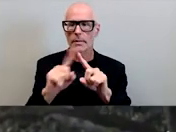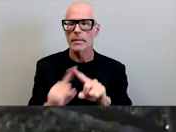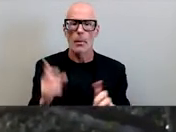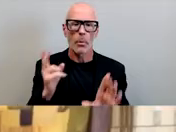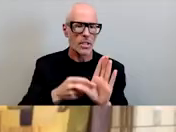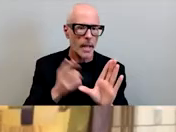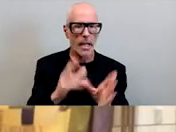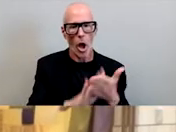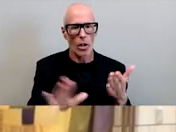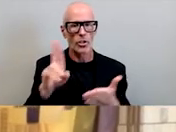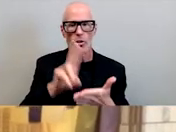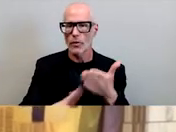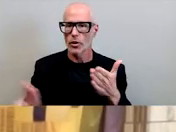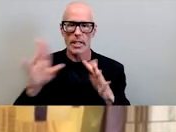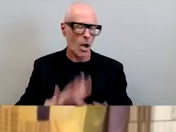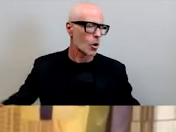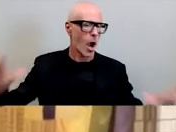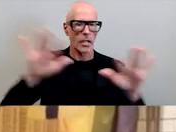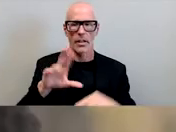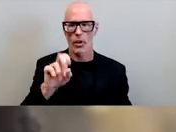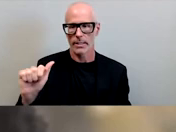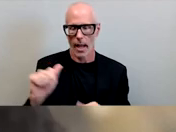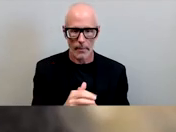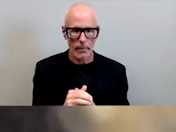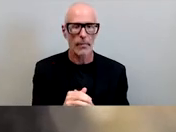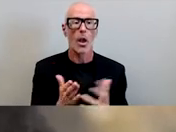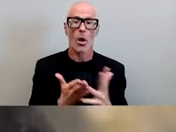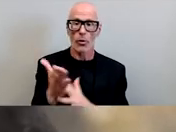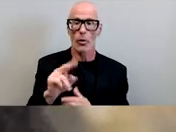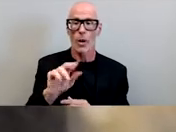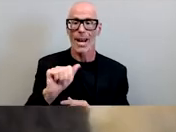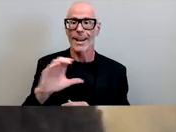and universities across the united states through the NACC thousands perhaps millions